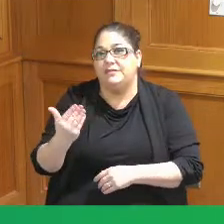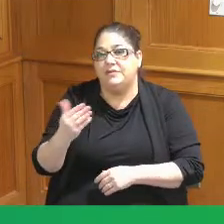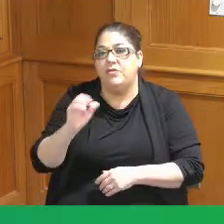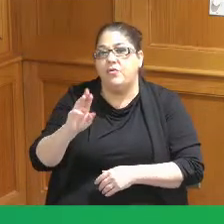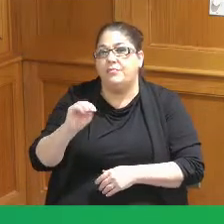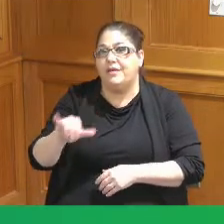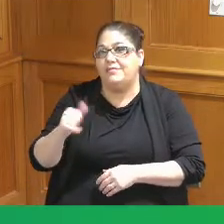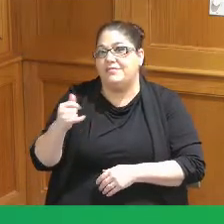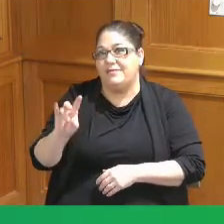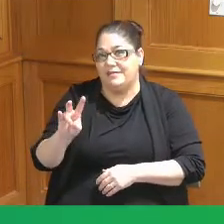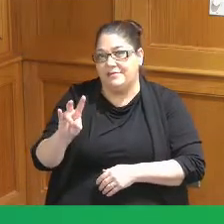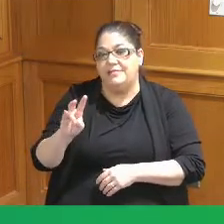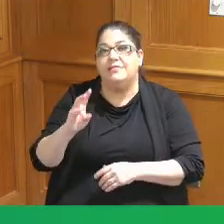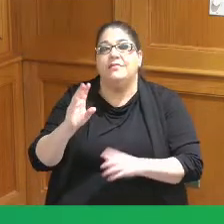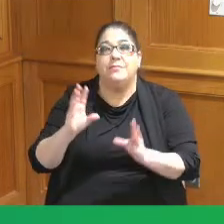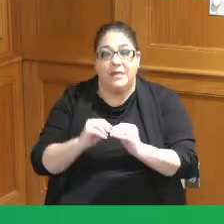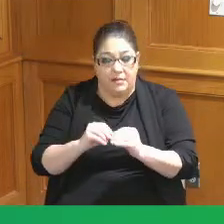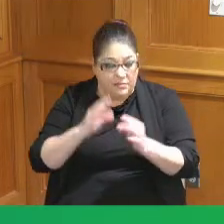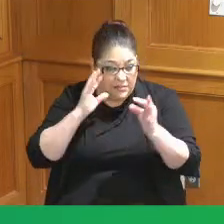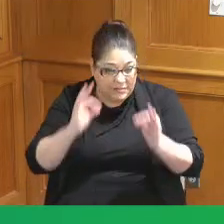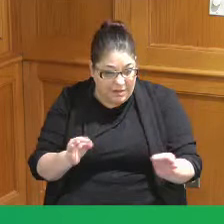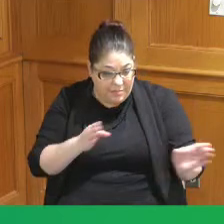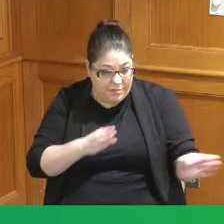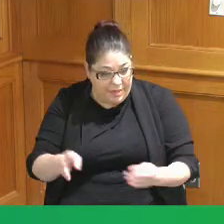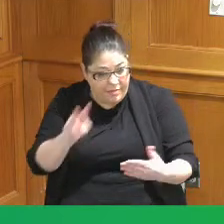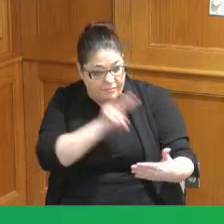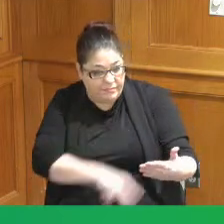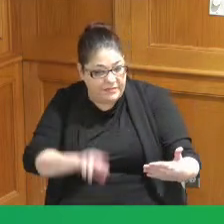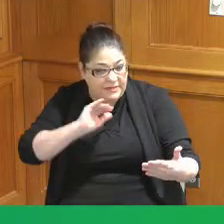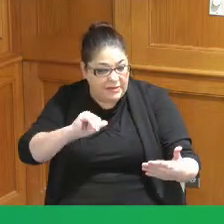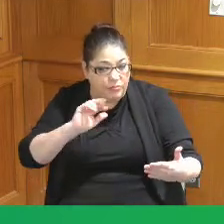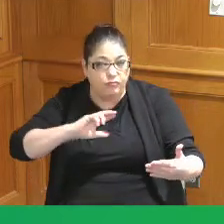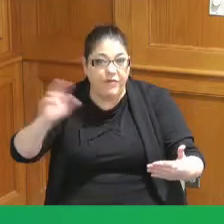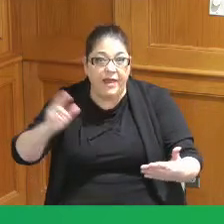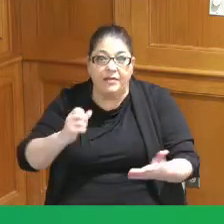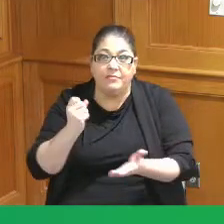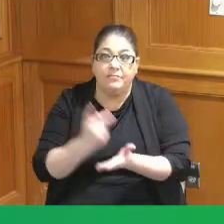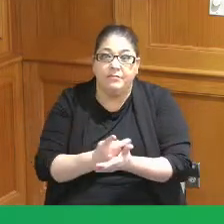meeting they decide yes the plan is ready and then vote on it and then it goes out for ratification